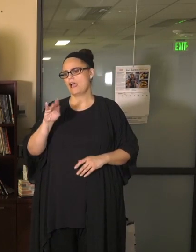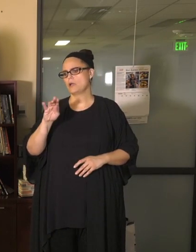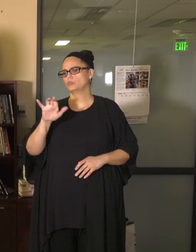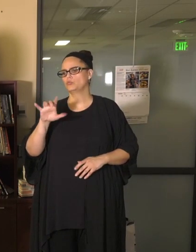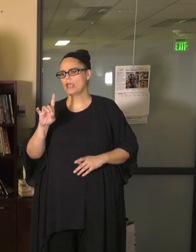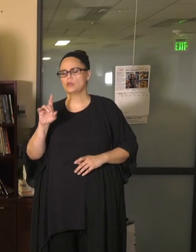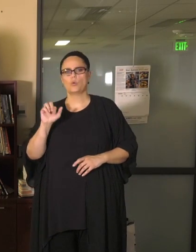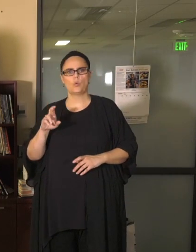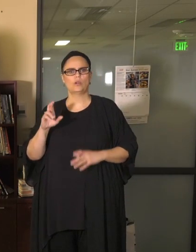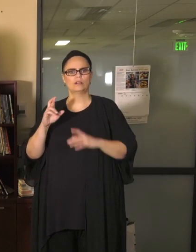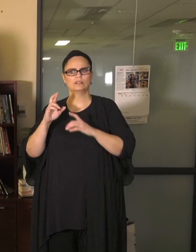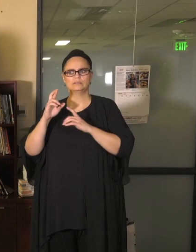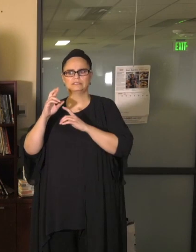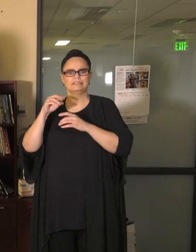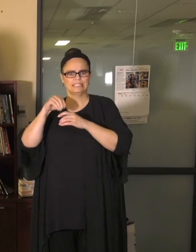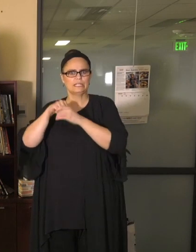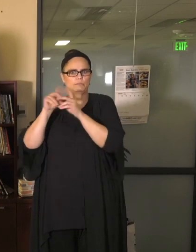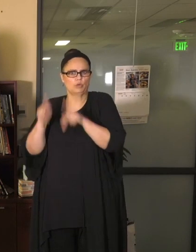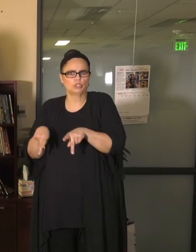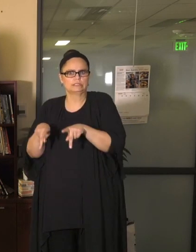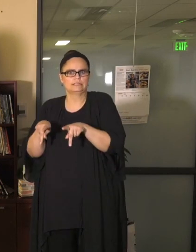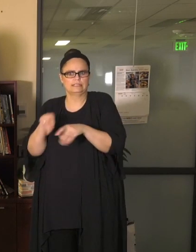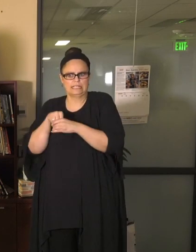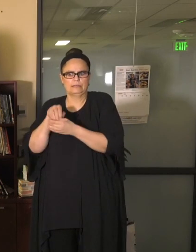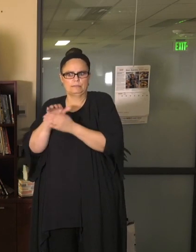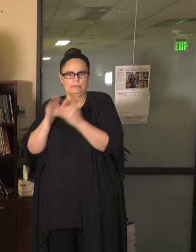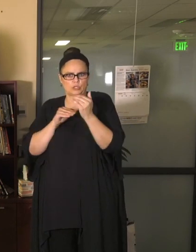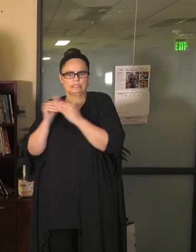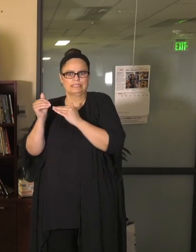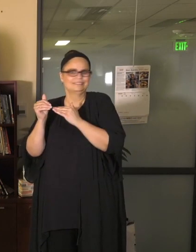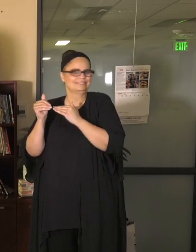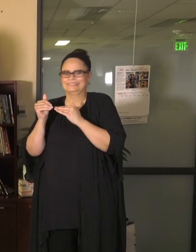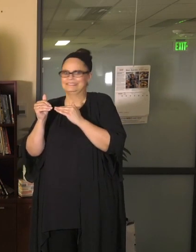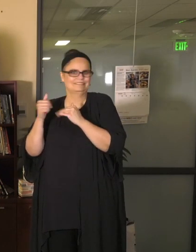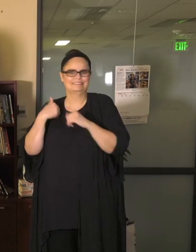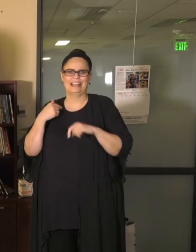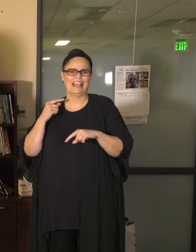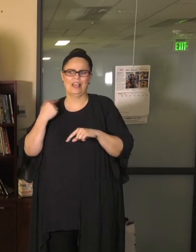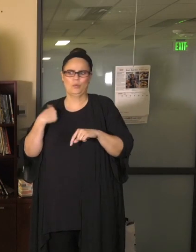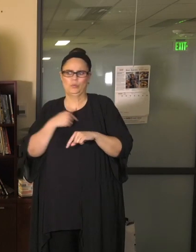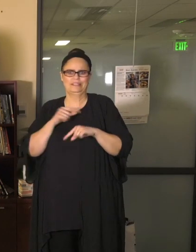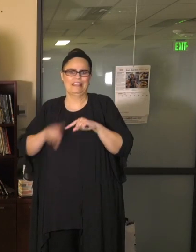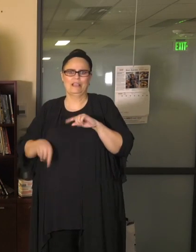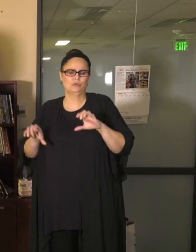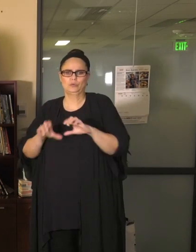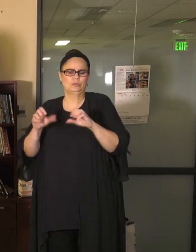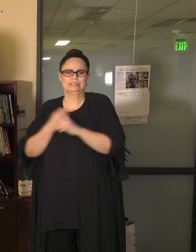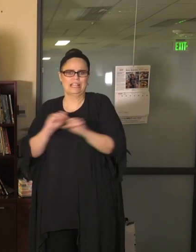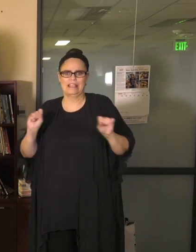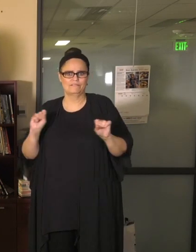with the guidelines that we've been given, I don't think I could do it safely, at least to begin with September 8th.